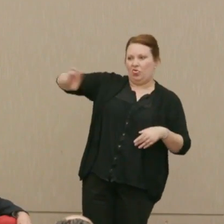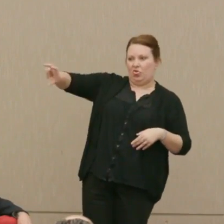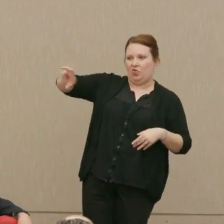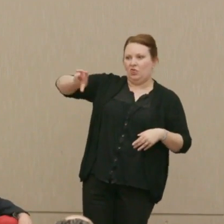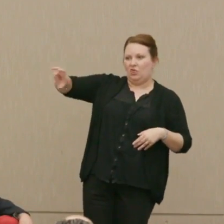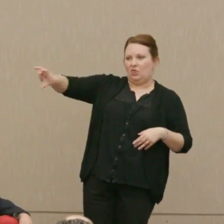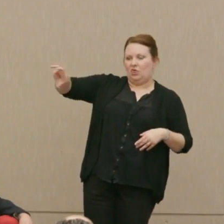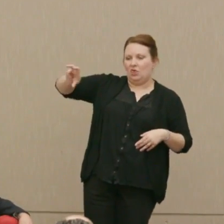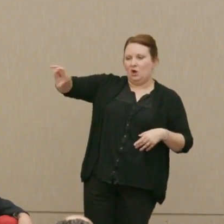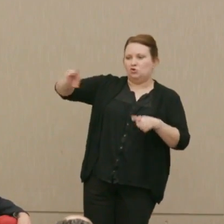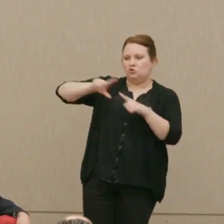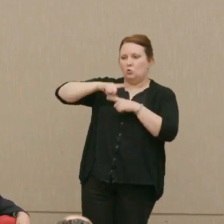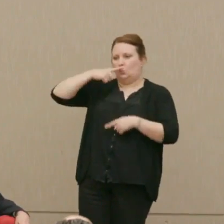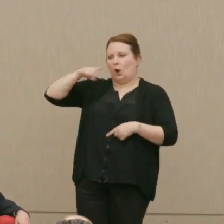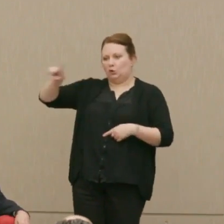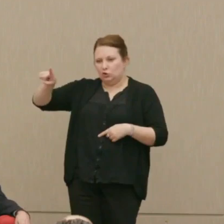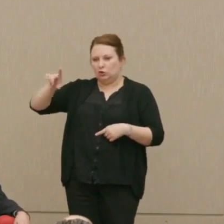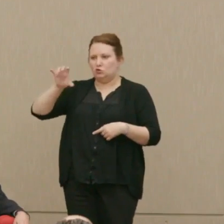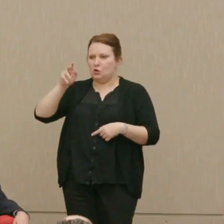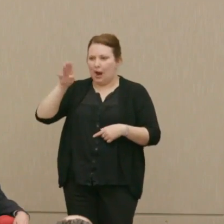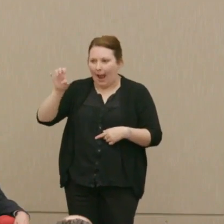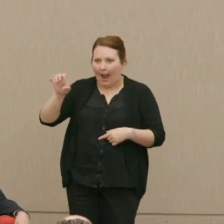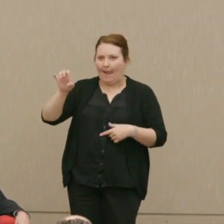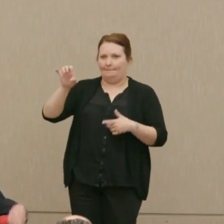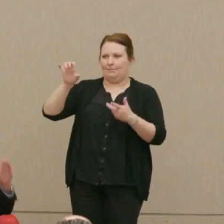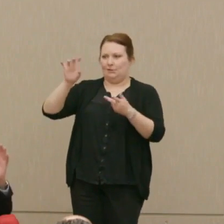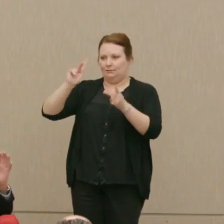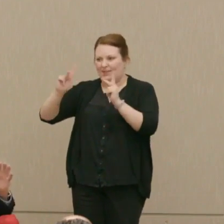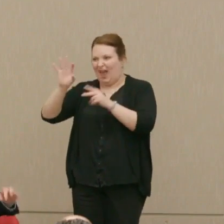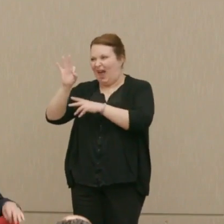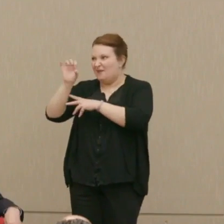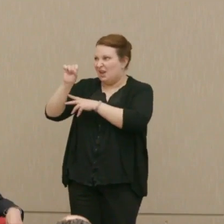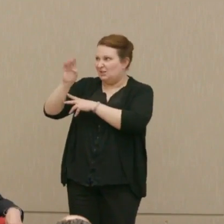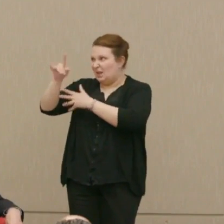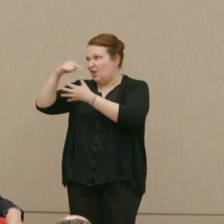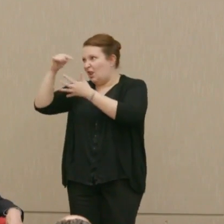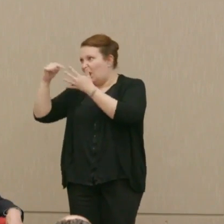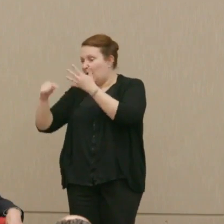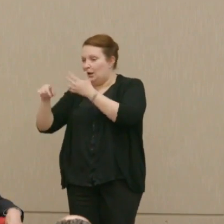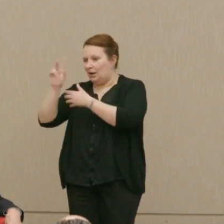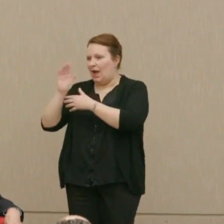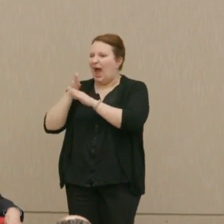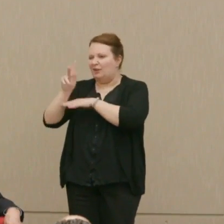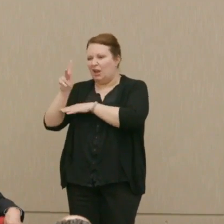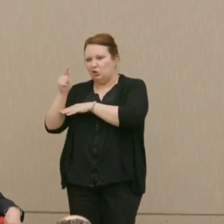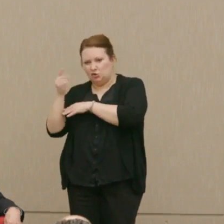oligarchs and crime syndicates, and even the FSB, the successor to the KGB.